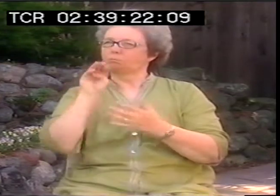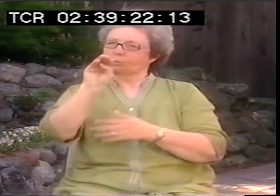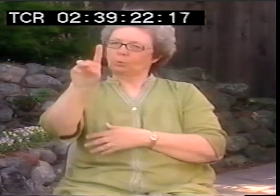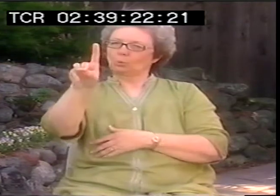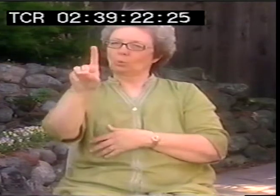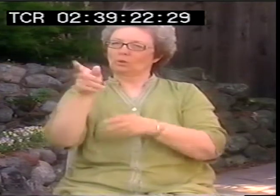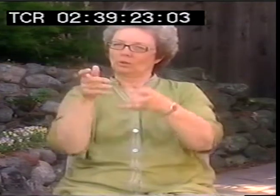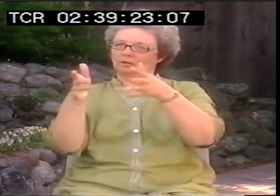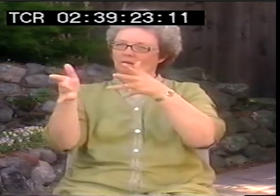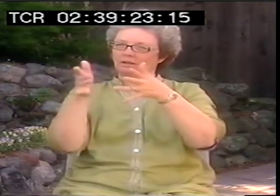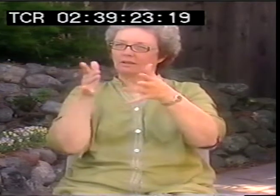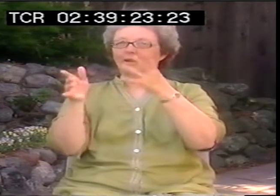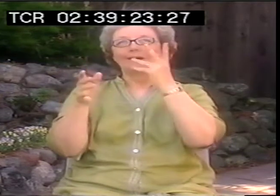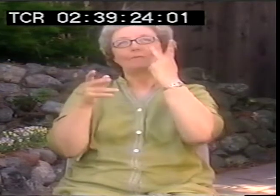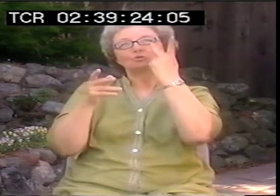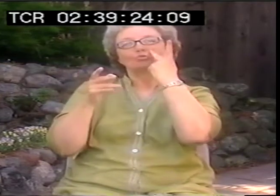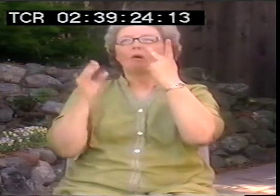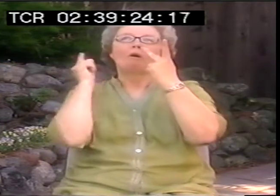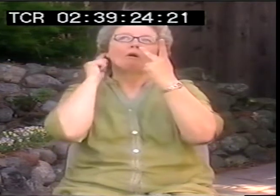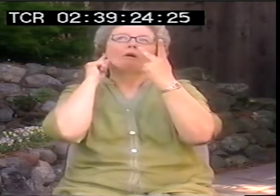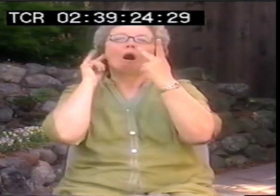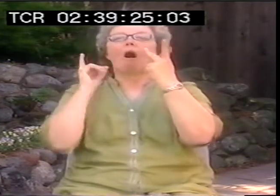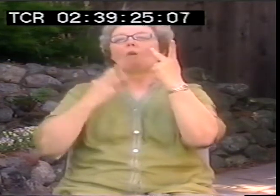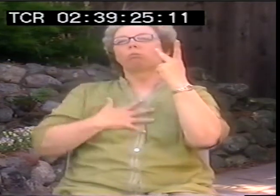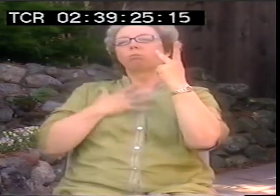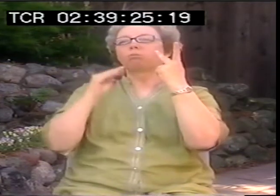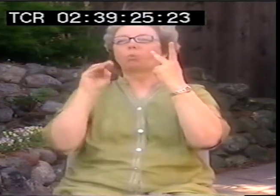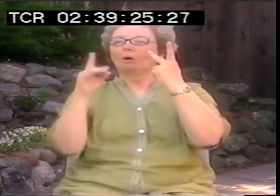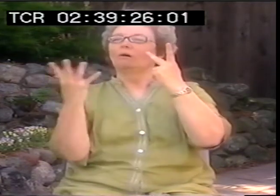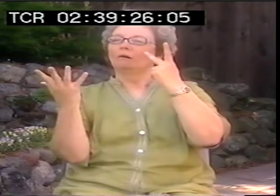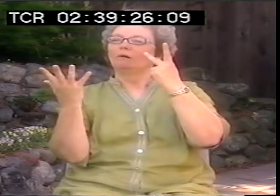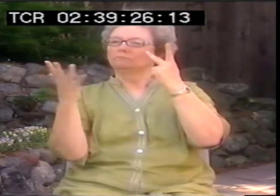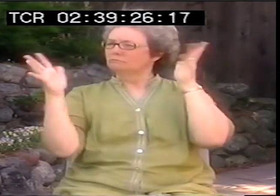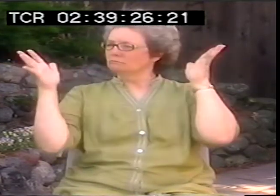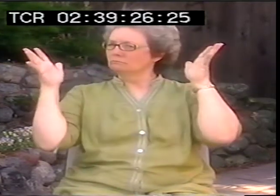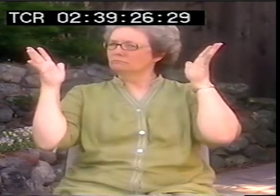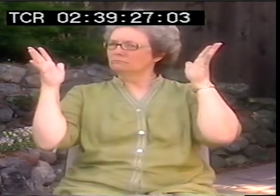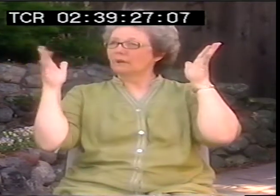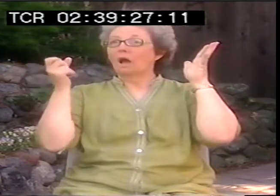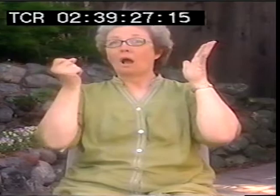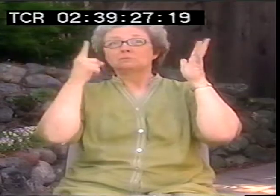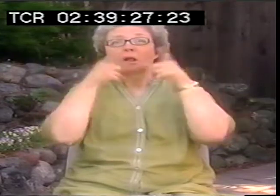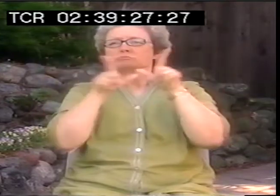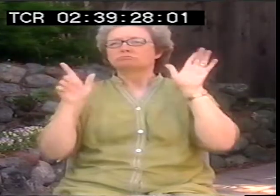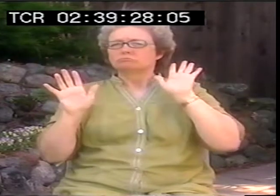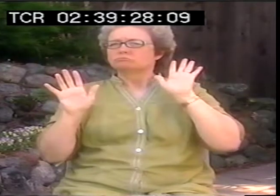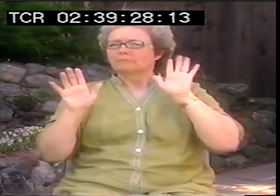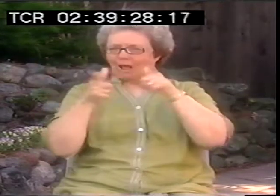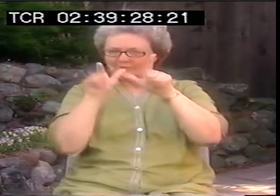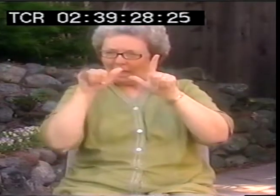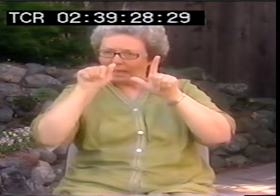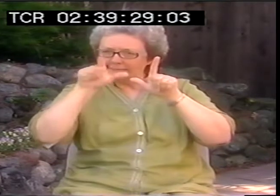Yeah, music sets a mood. You know, you see something, and then there's music that sort of underscores the mood, no language.